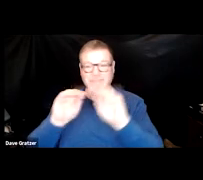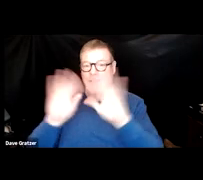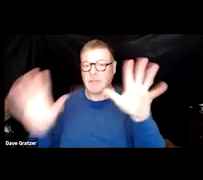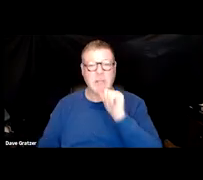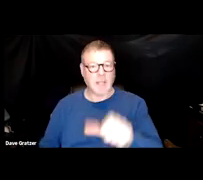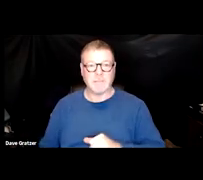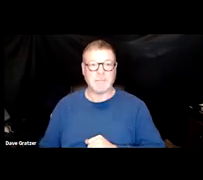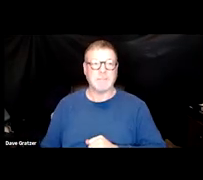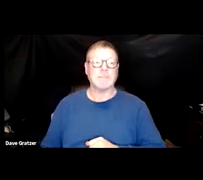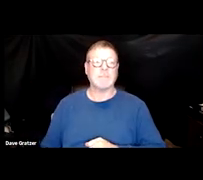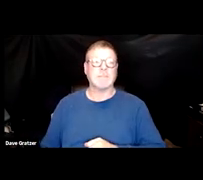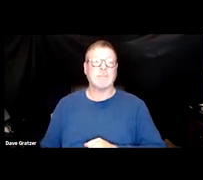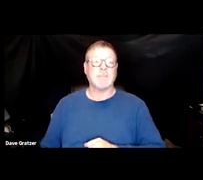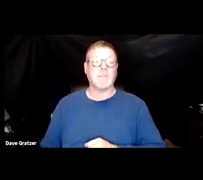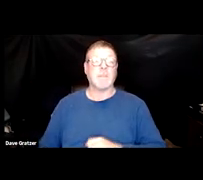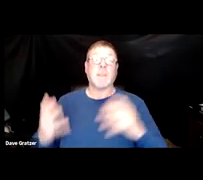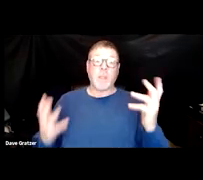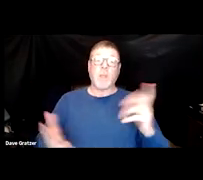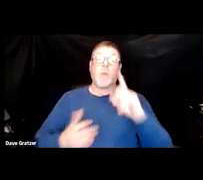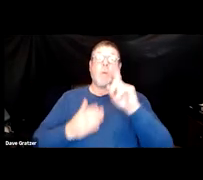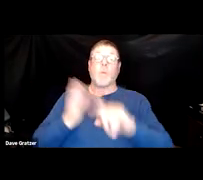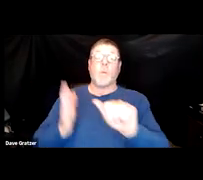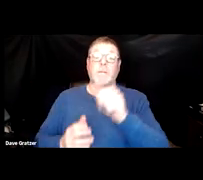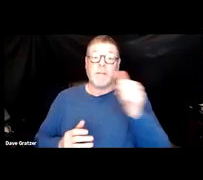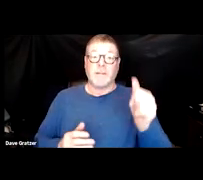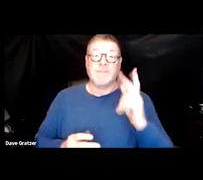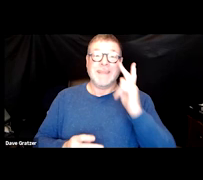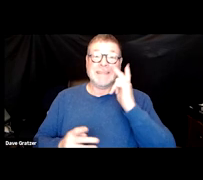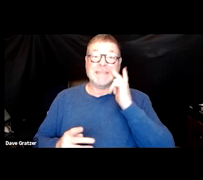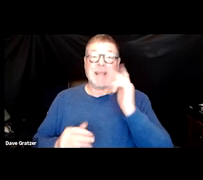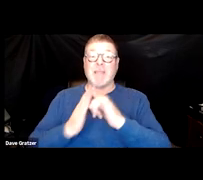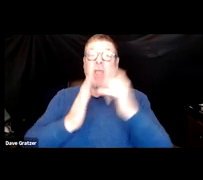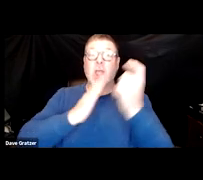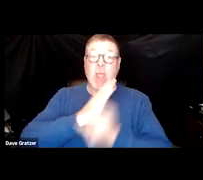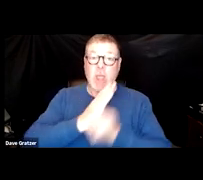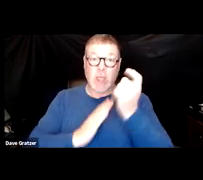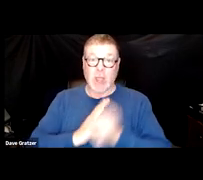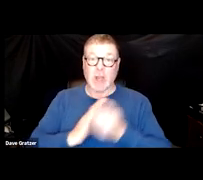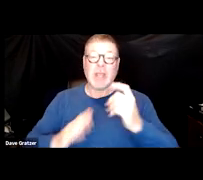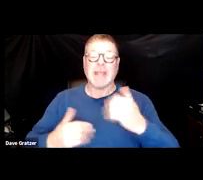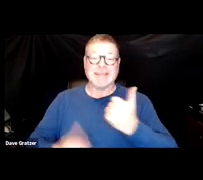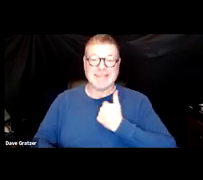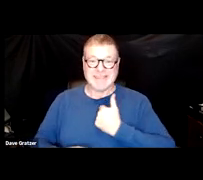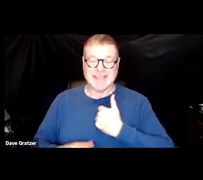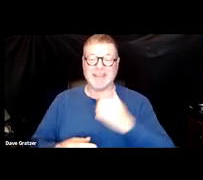There it goes. So what else do we see? We see that the autonomic nervous system, auto means self. It kind of takes care of us.